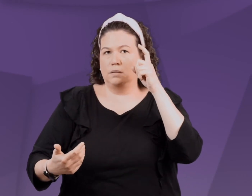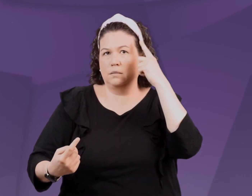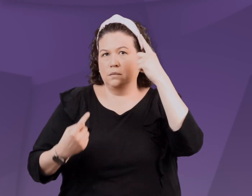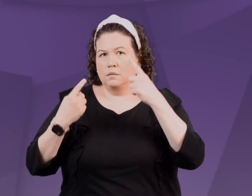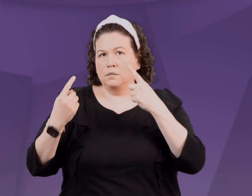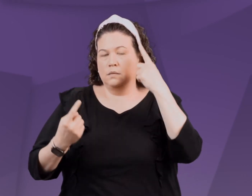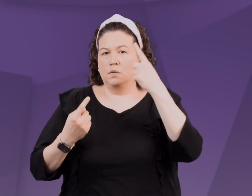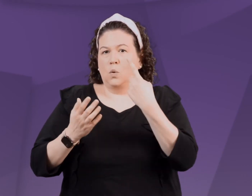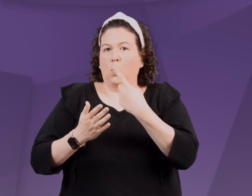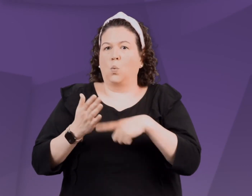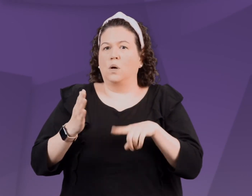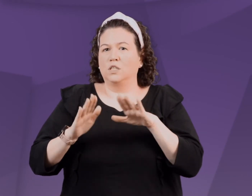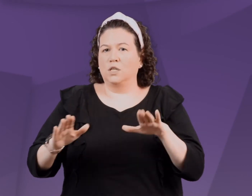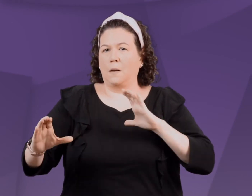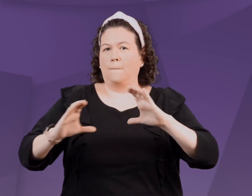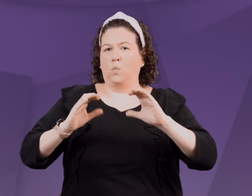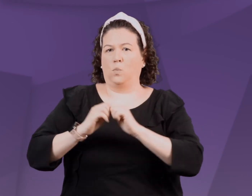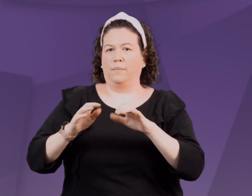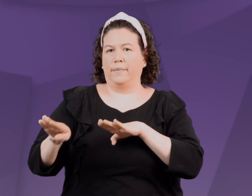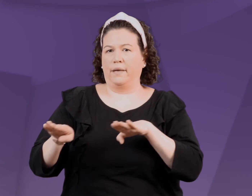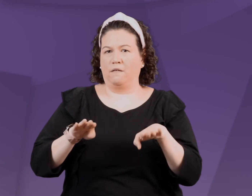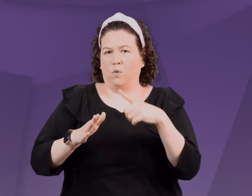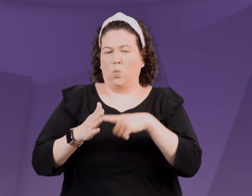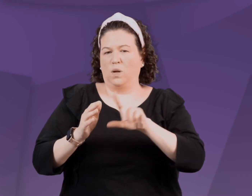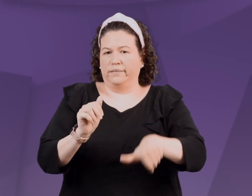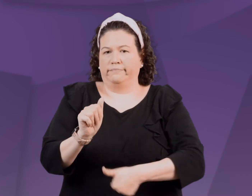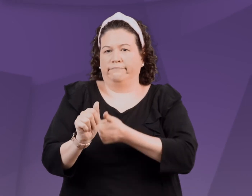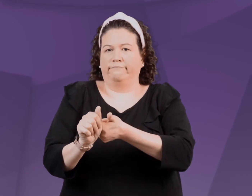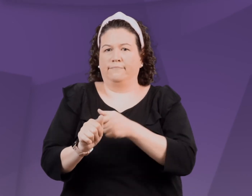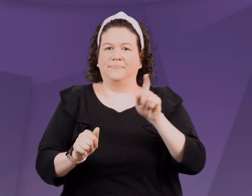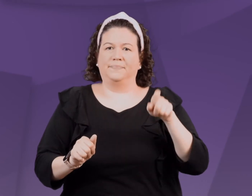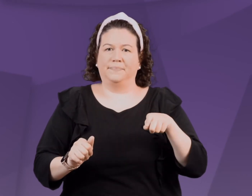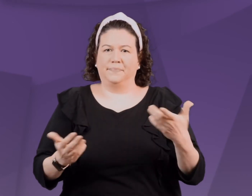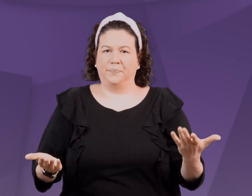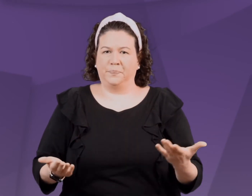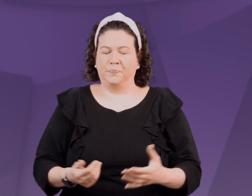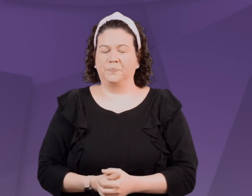In choosing which strategy to apply, parents must consider the child's underlying need.